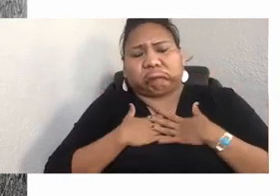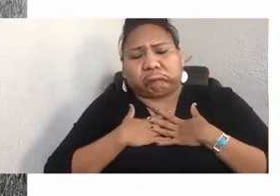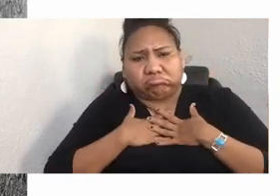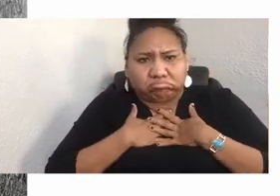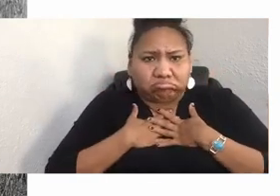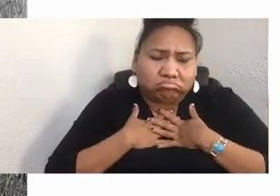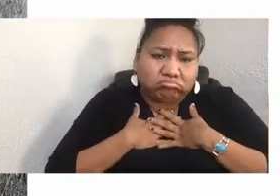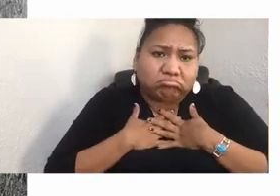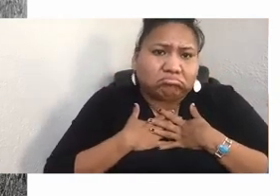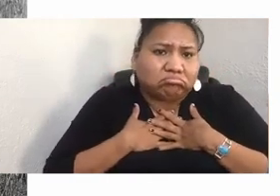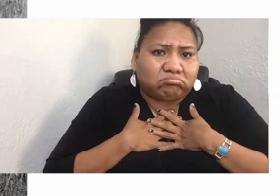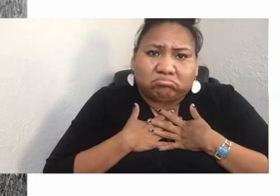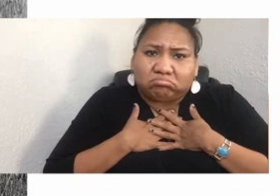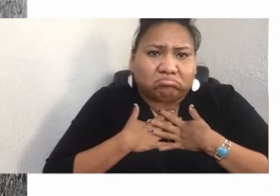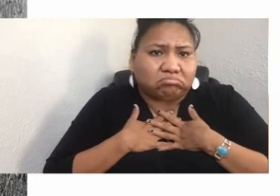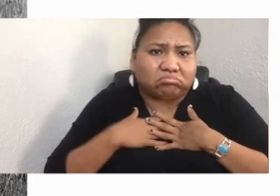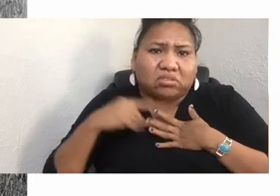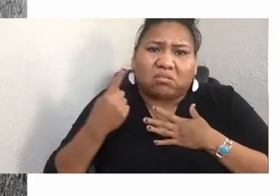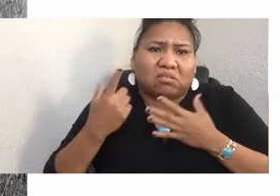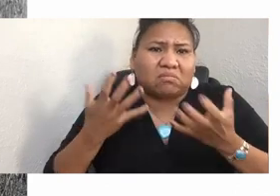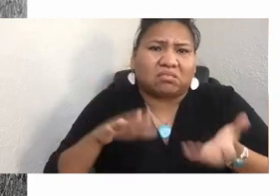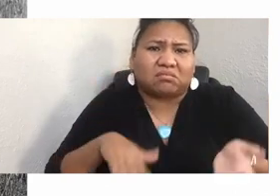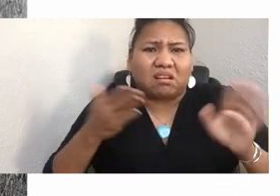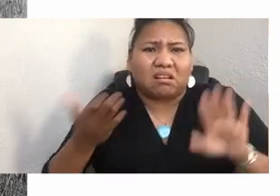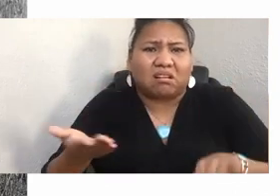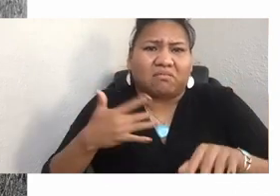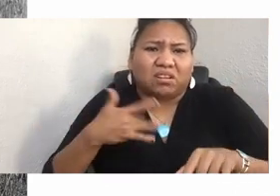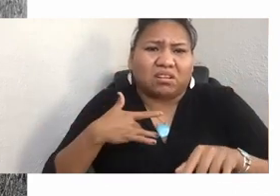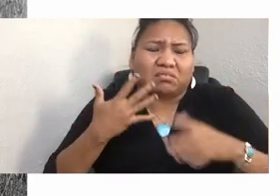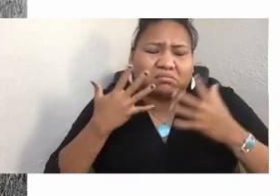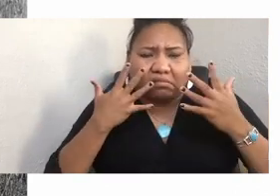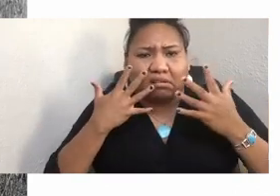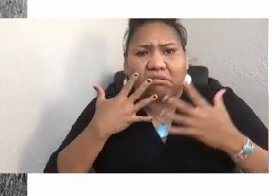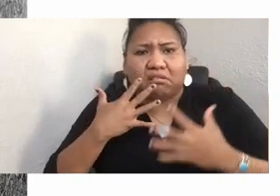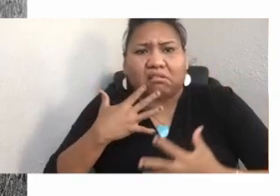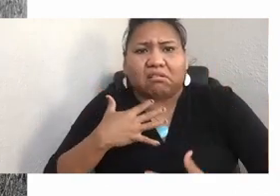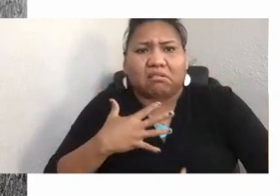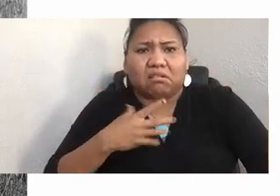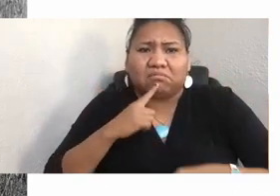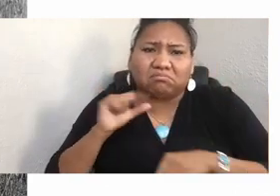She wanted to die, she felt so sad. And she, in fact, had a heart attack.